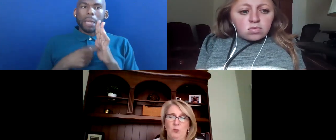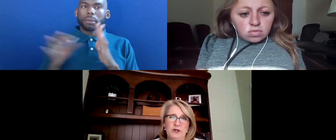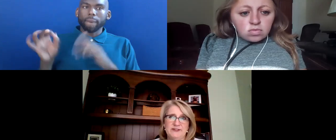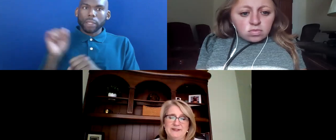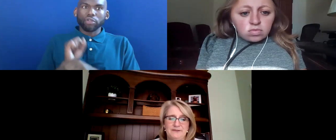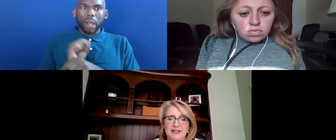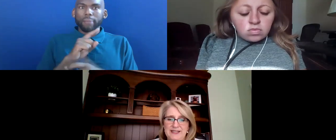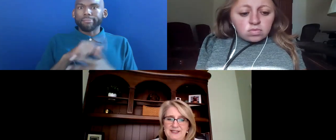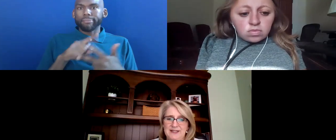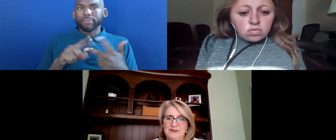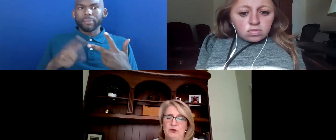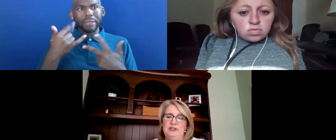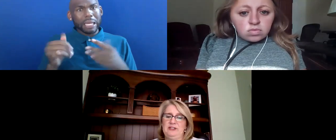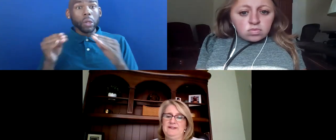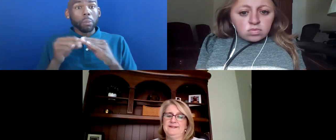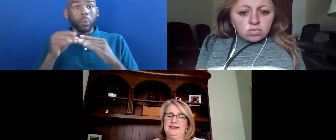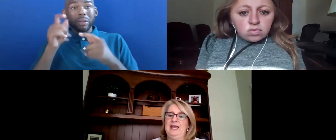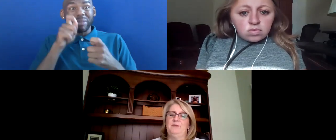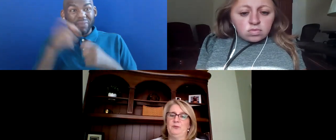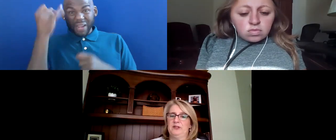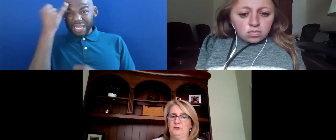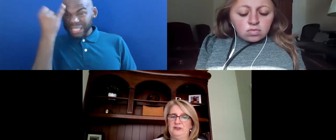ANYMORE SPECIFIC IDEAS OR QUESTIONS, AGAIN, PEOPLE CAN REACH